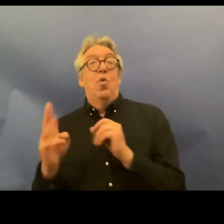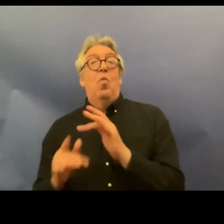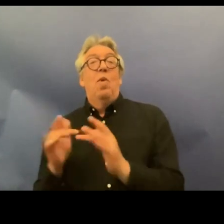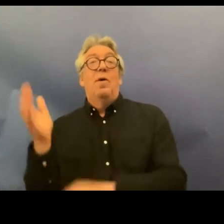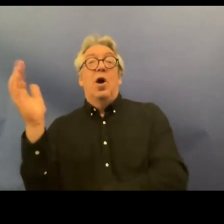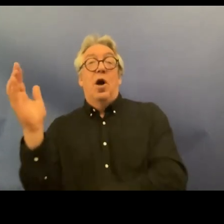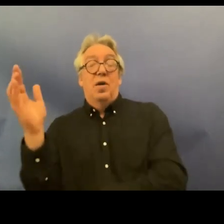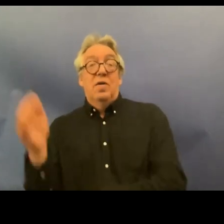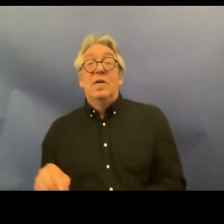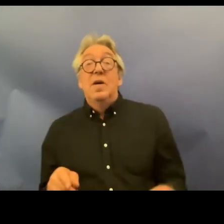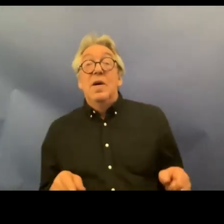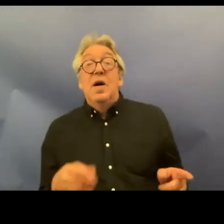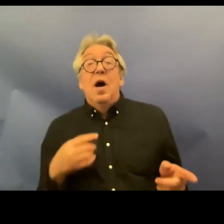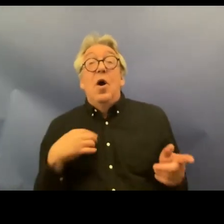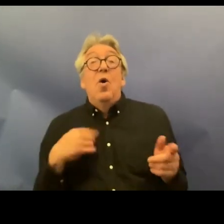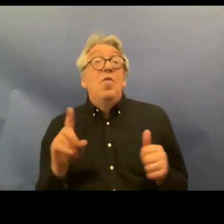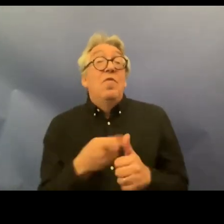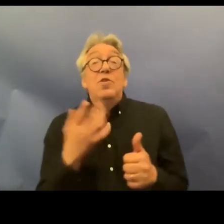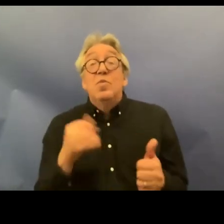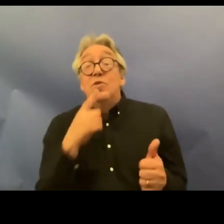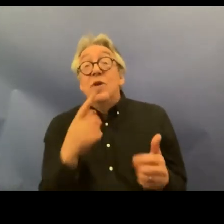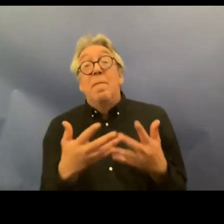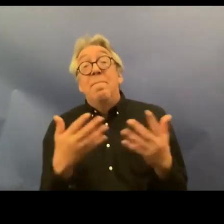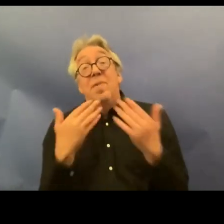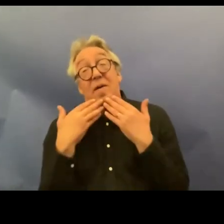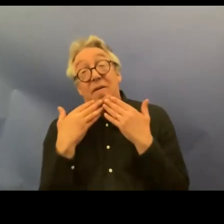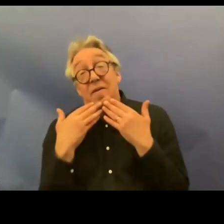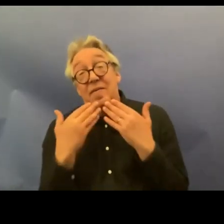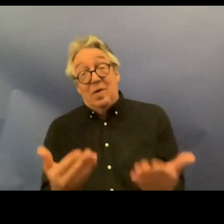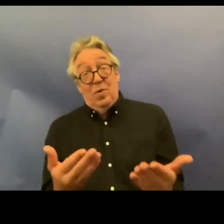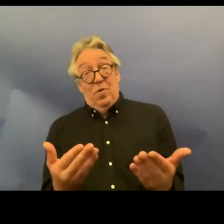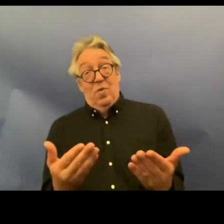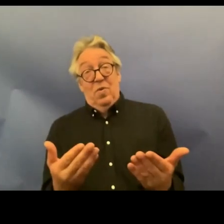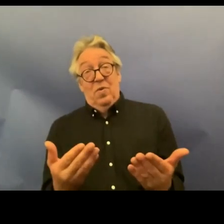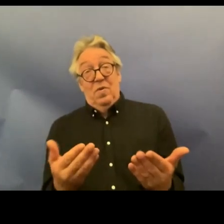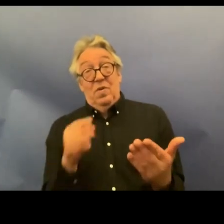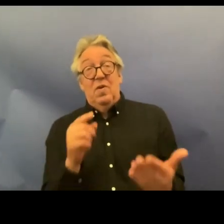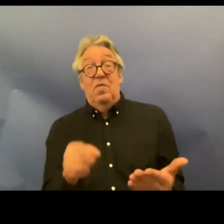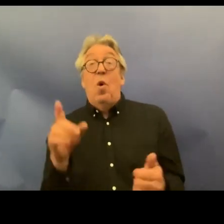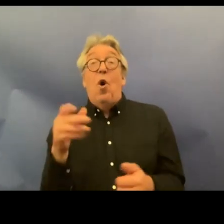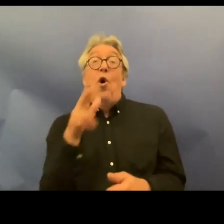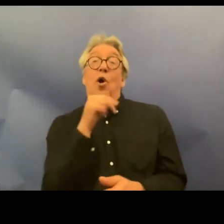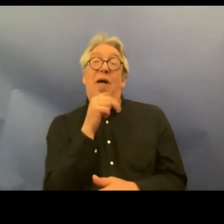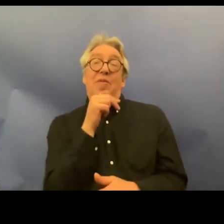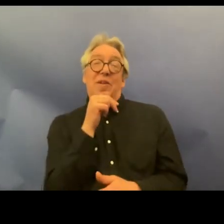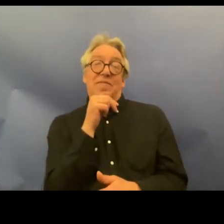and the first of all I want to say a big thanks to Catherine because I know we